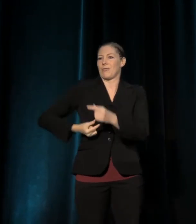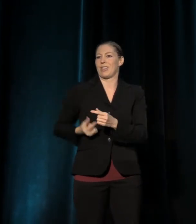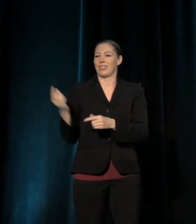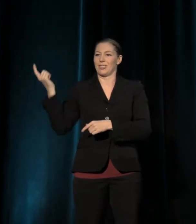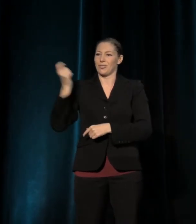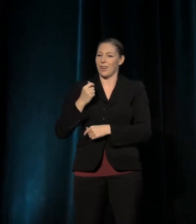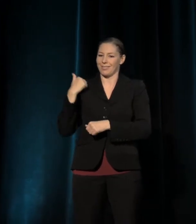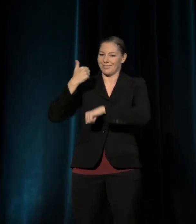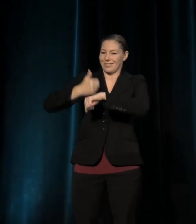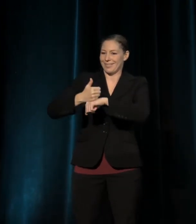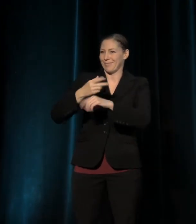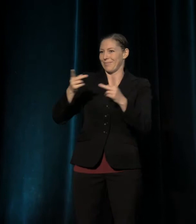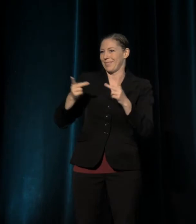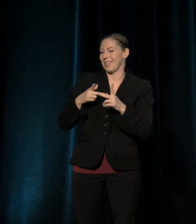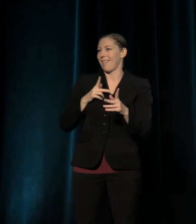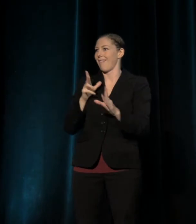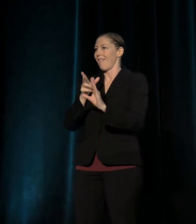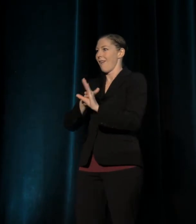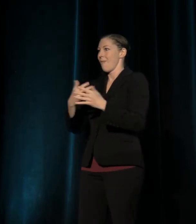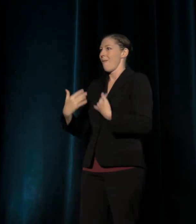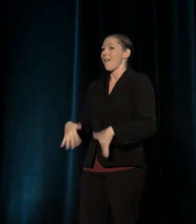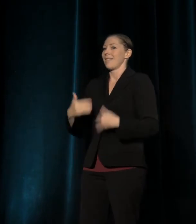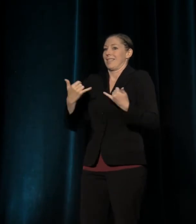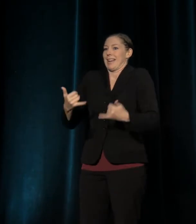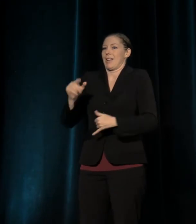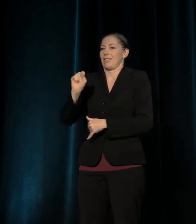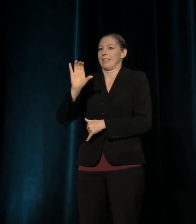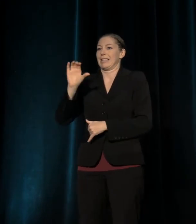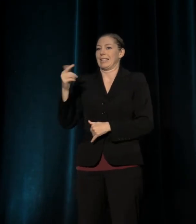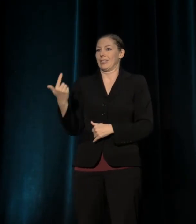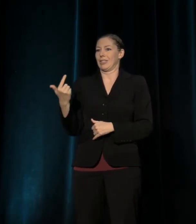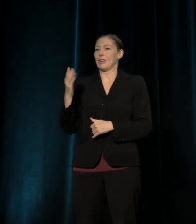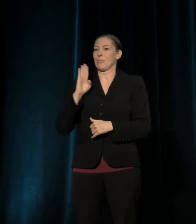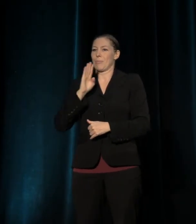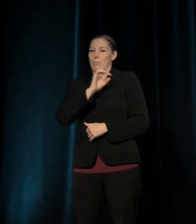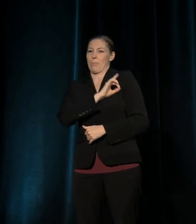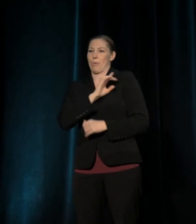And today I am a TCG board member and presenting Susie with the Visionary Leadership award.